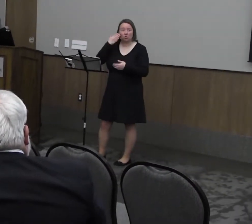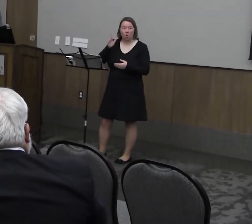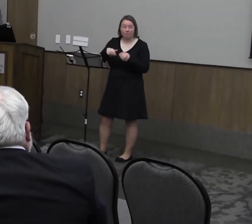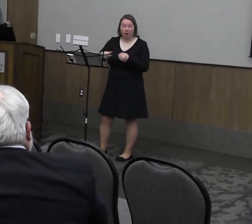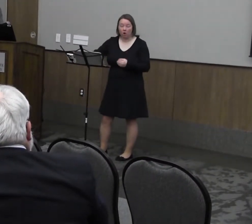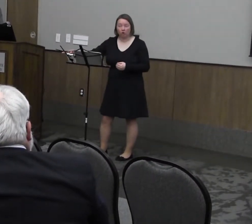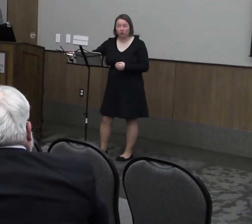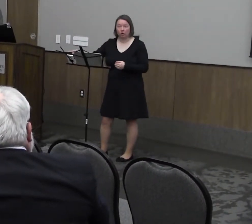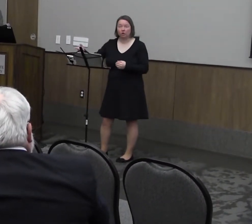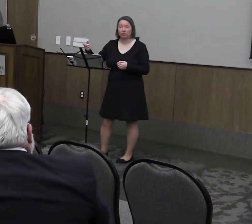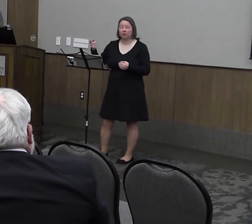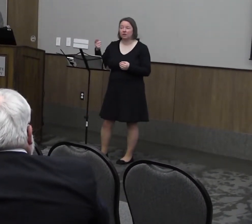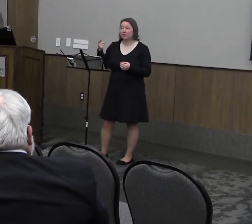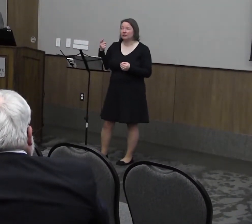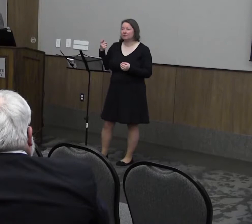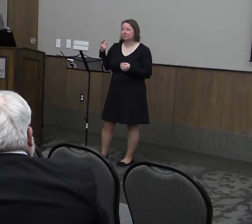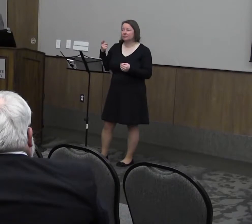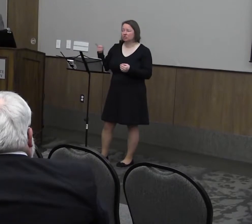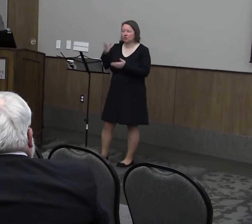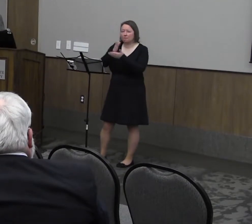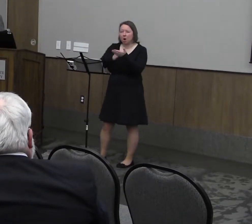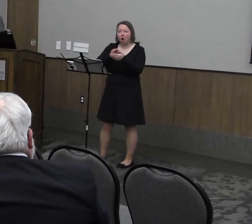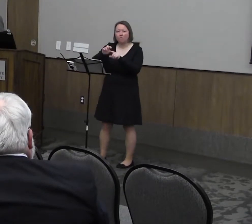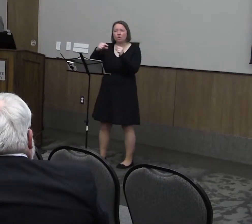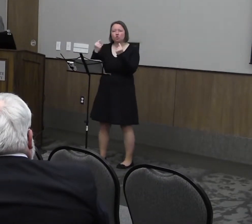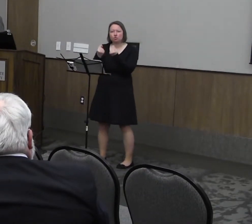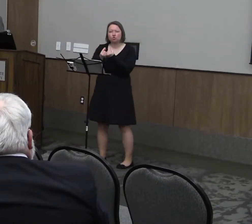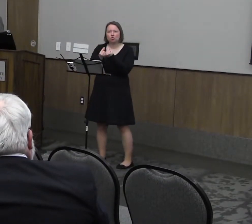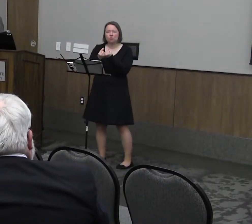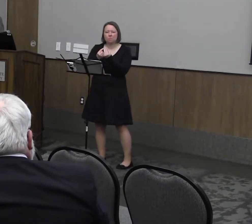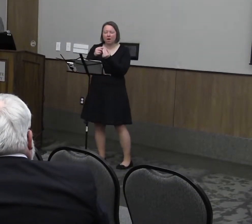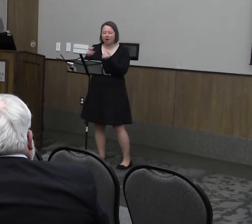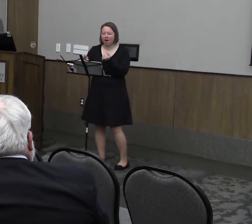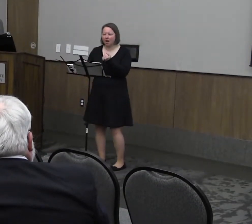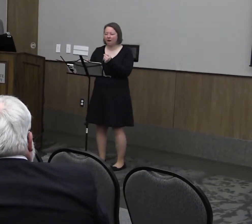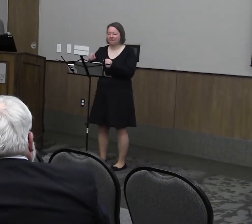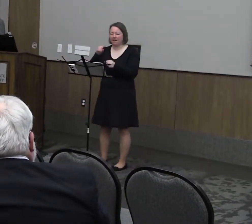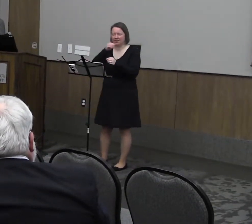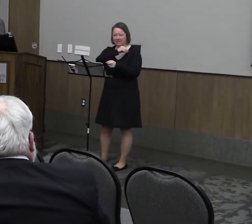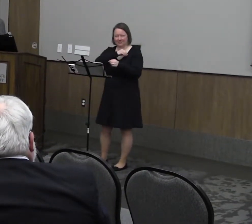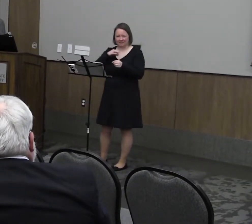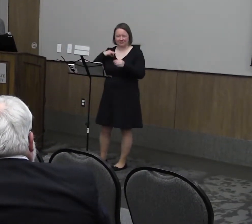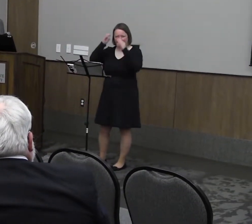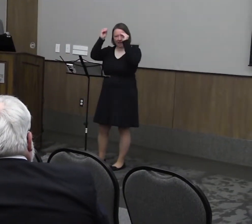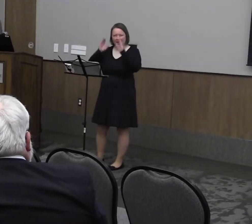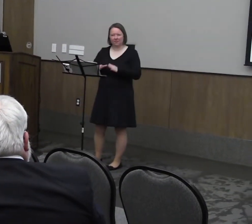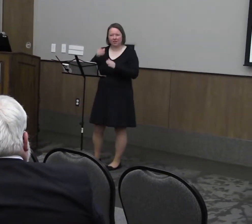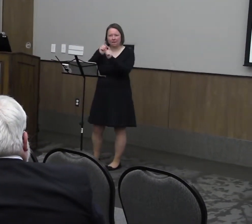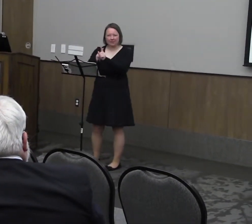but she is part of a group of two or three faculty members who mentor our students.